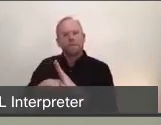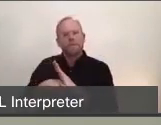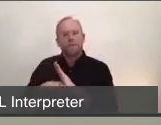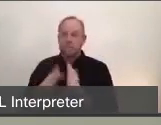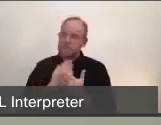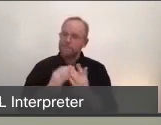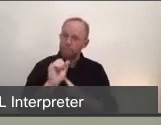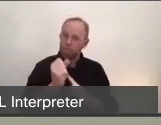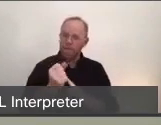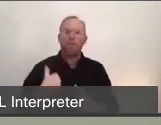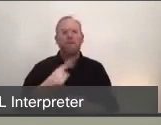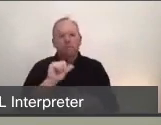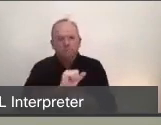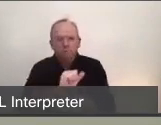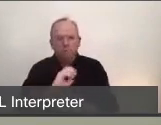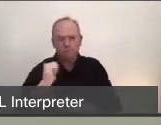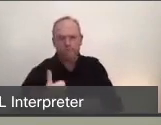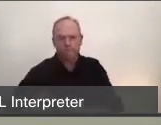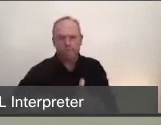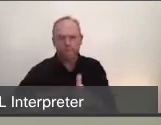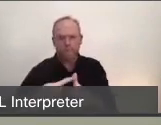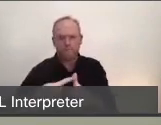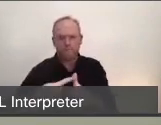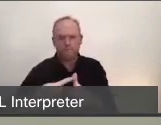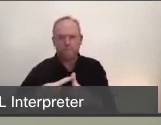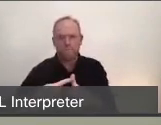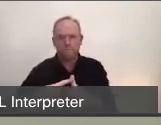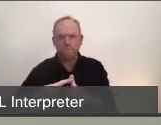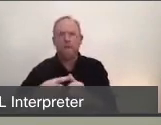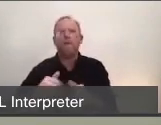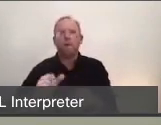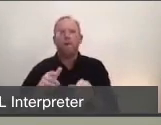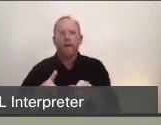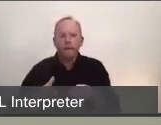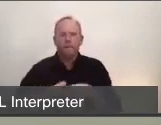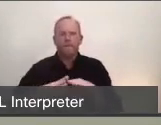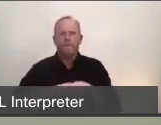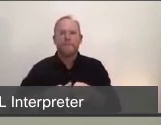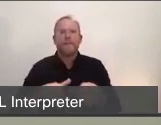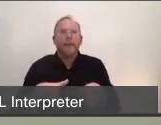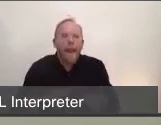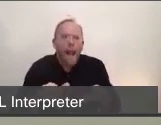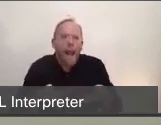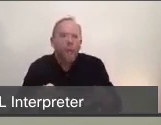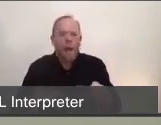are in place as we increase the allowable activities in our community. And first,